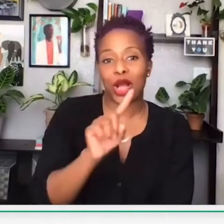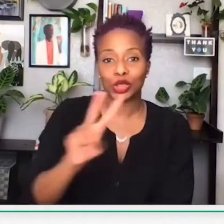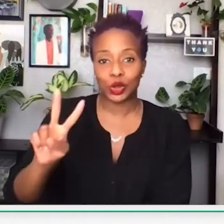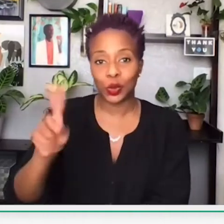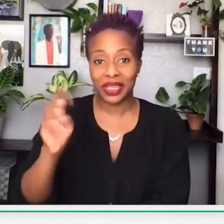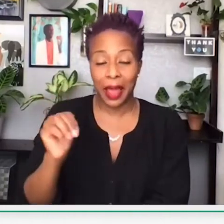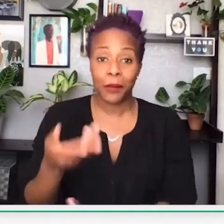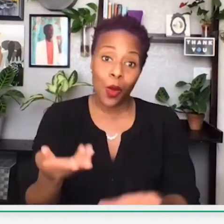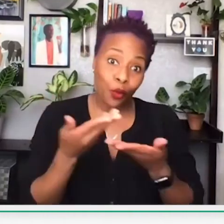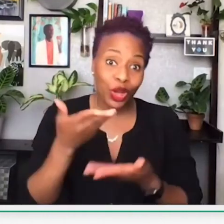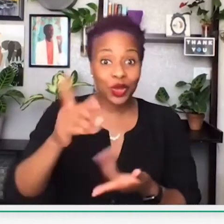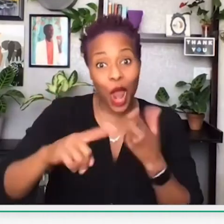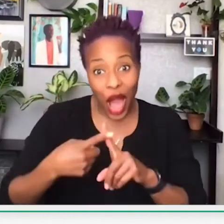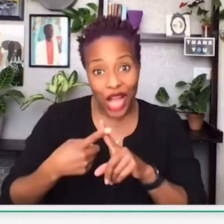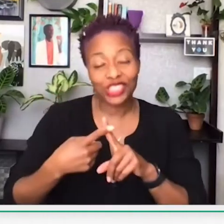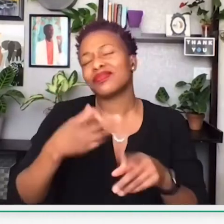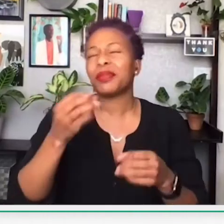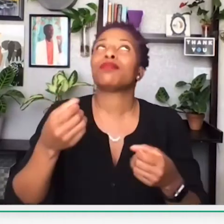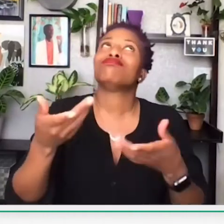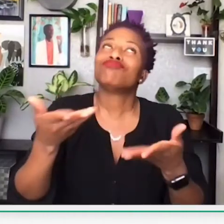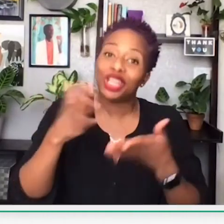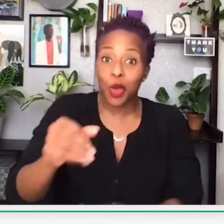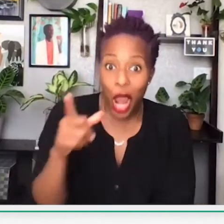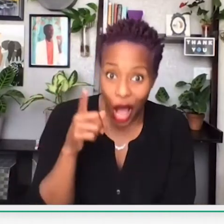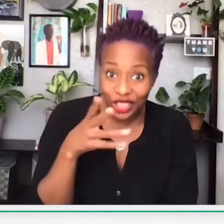for this month of February. Bring your friends